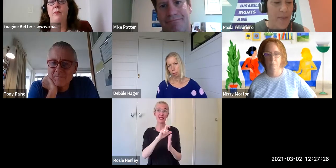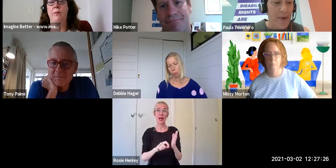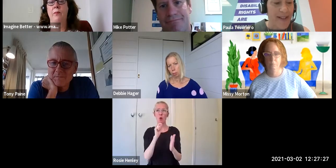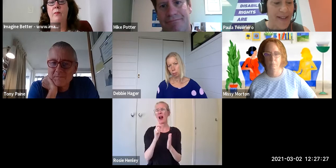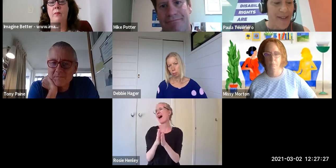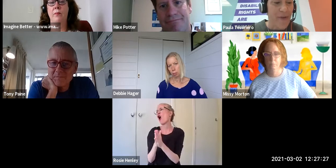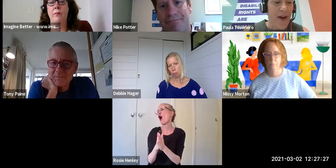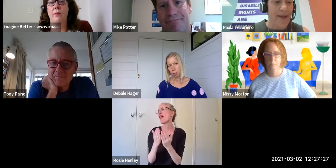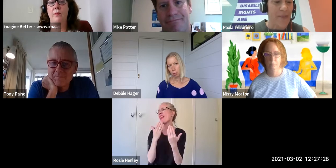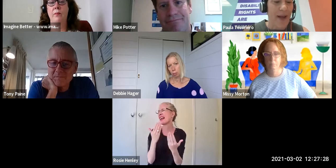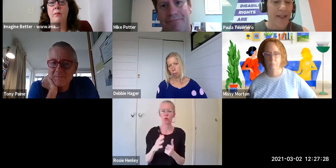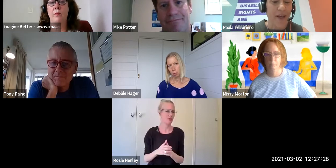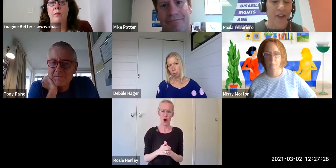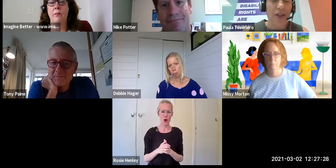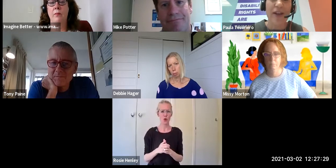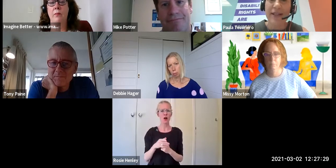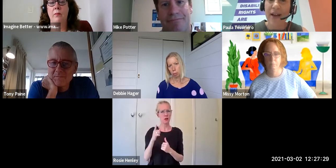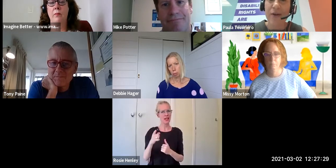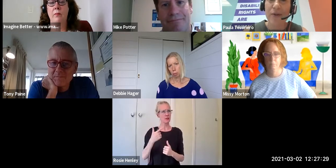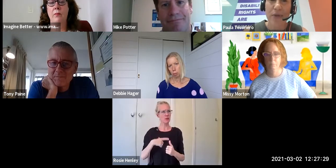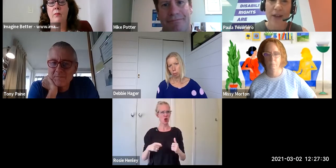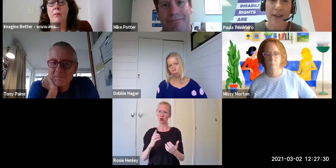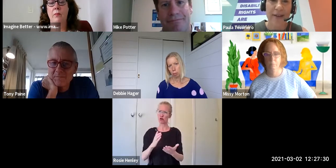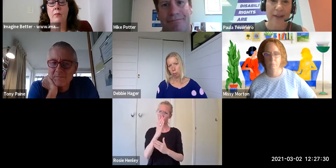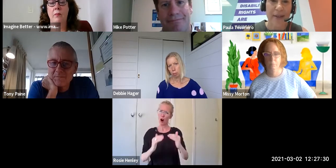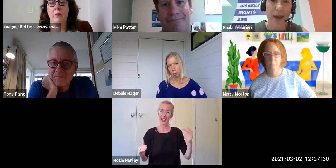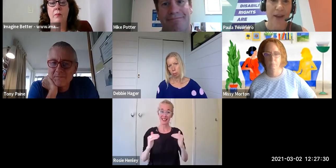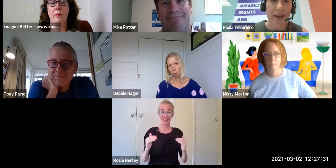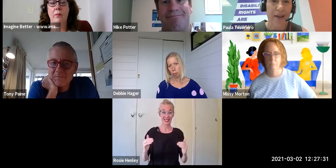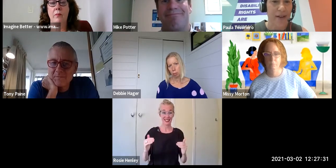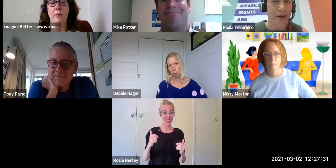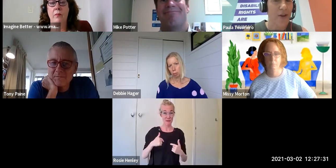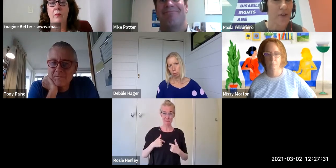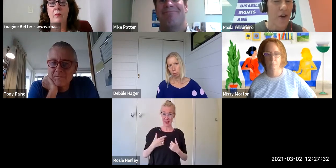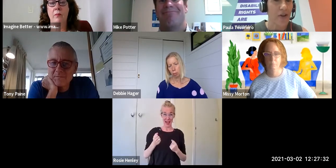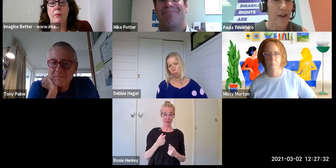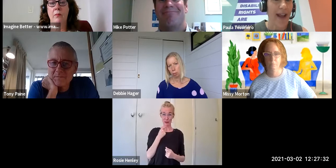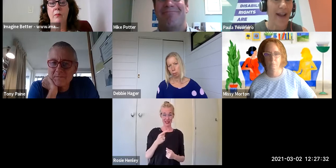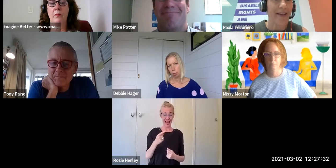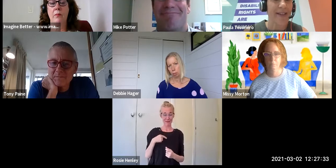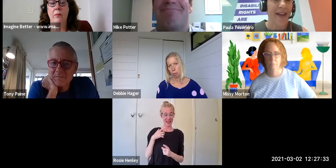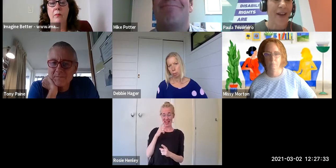people listening to this find - but you can tell who's authentic in this mahi and who's not.